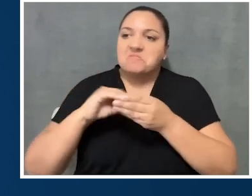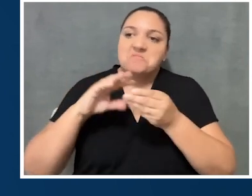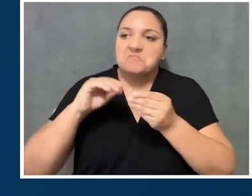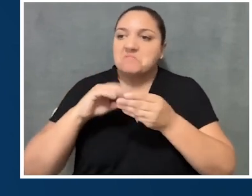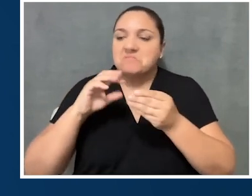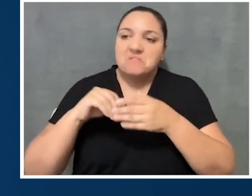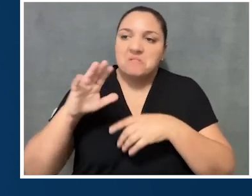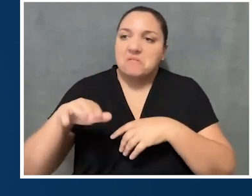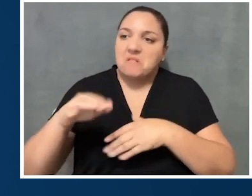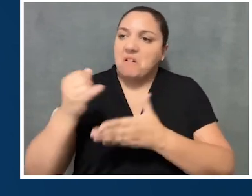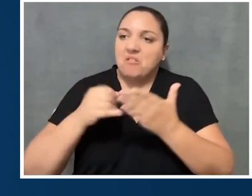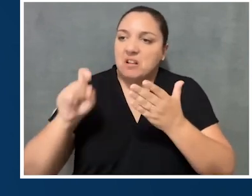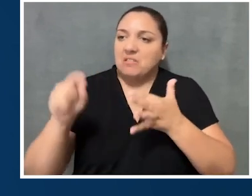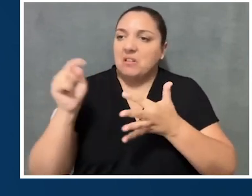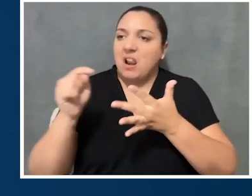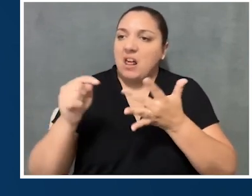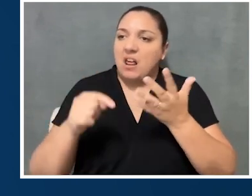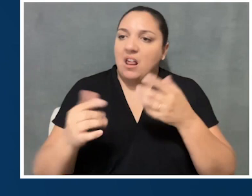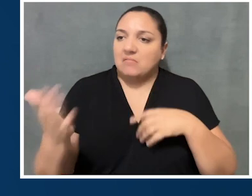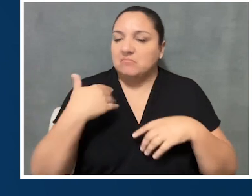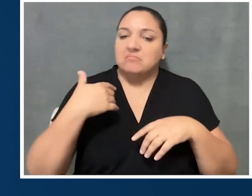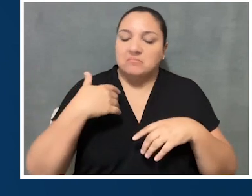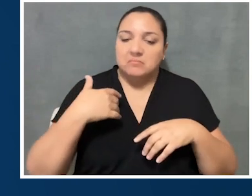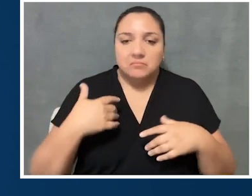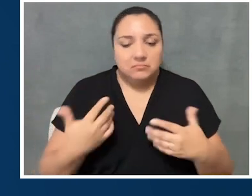artists and curators that we have to do this, this, this, this, this thing,